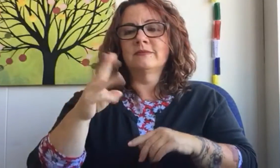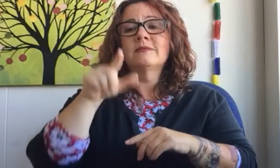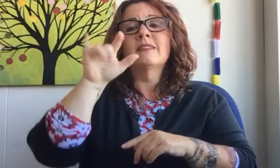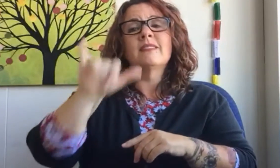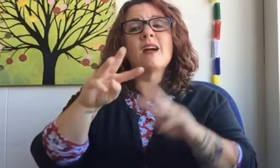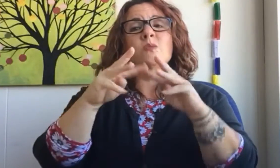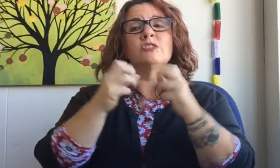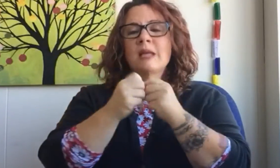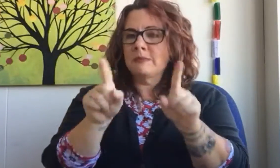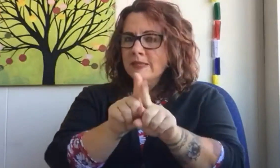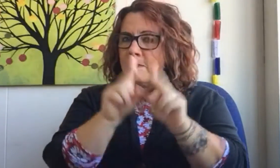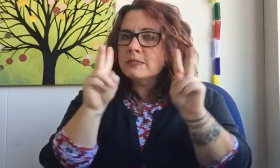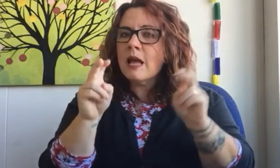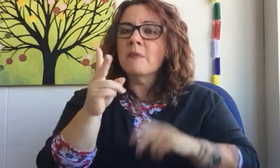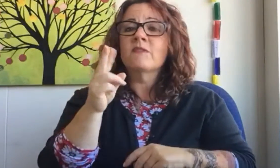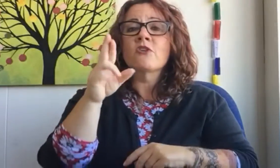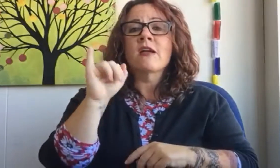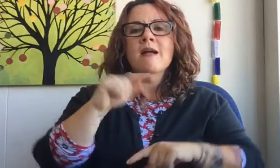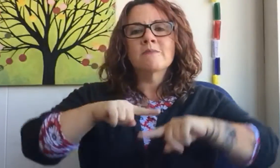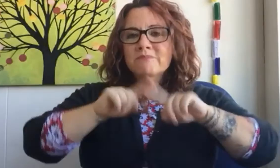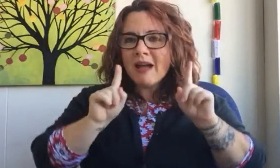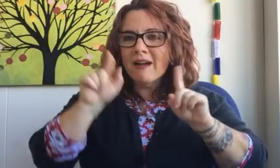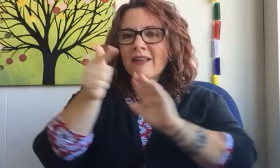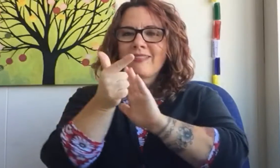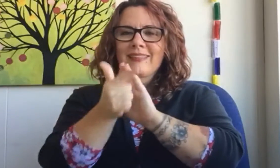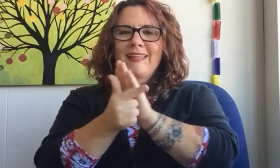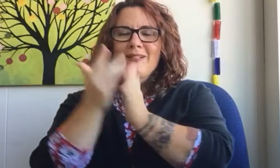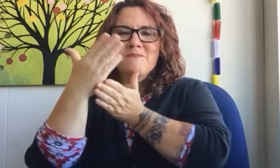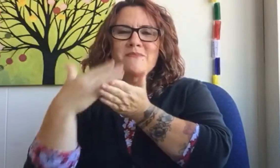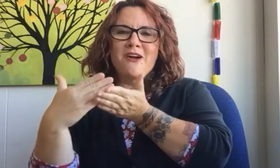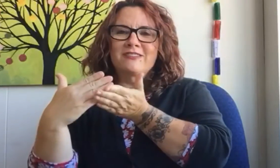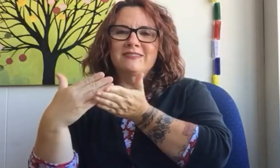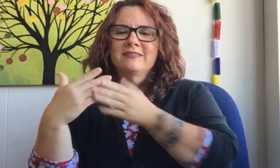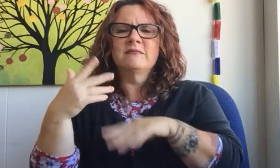That workshop also focuses on VRI but from the legal side.